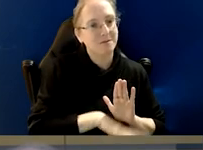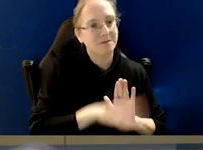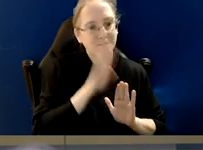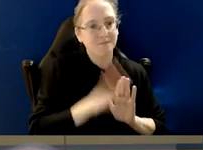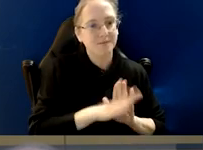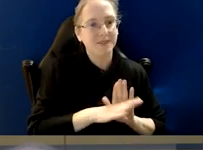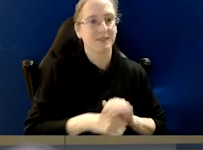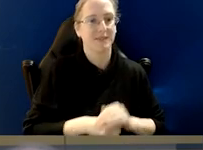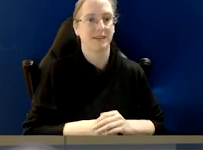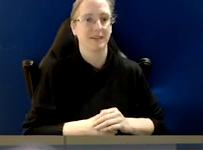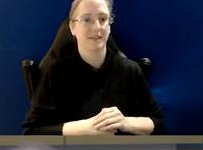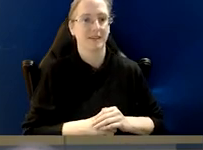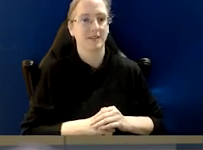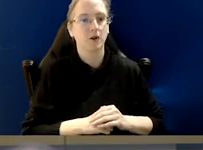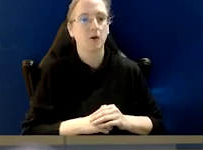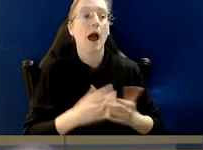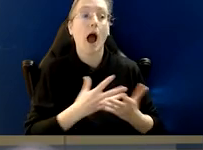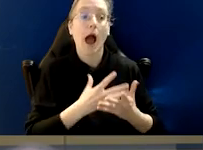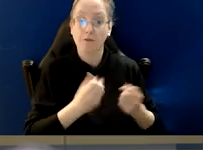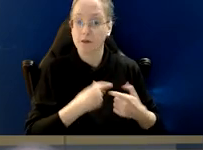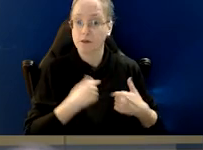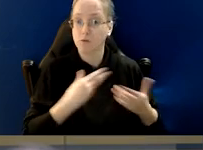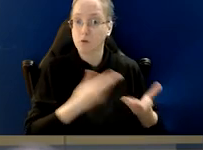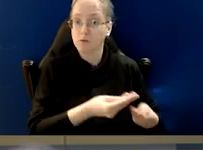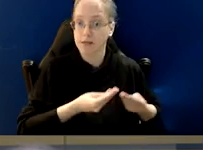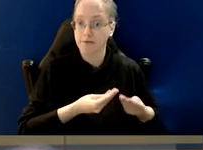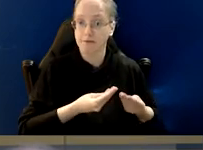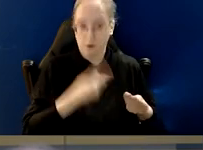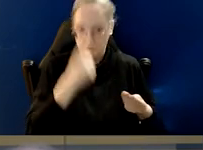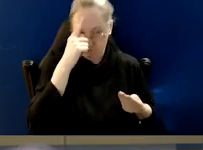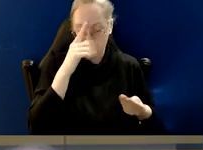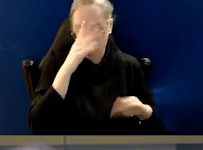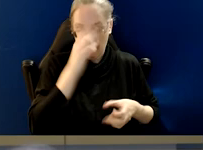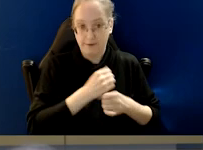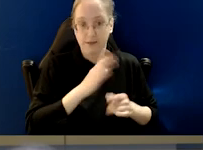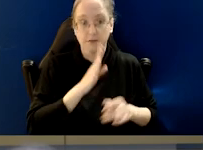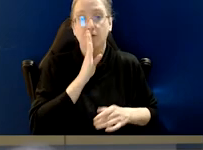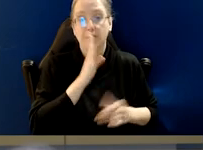And they're all treated confidentially so I think